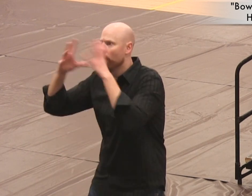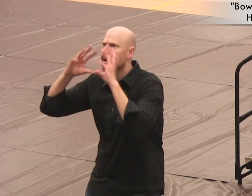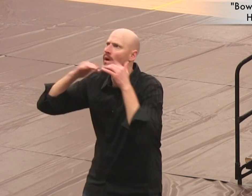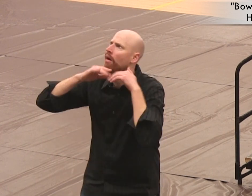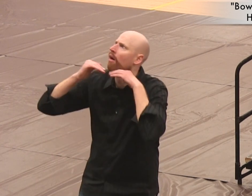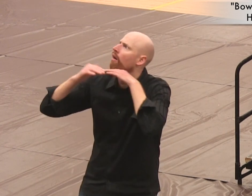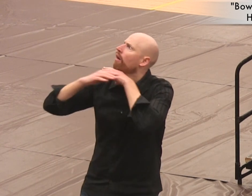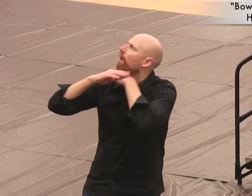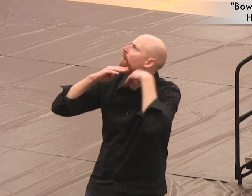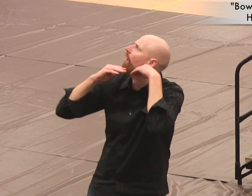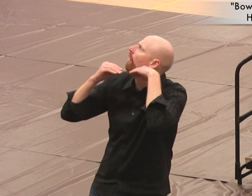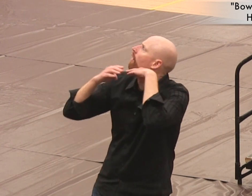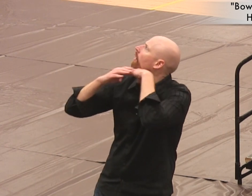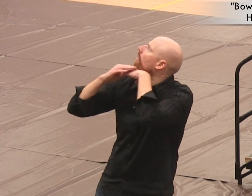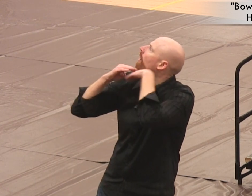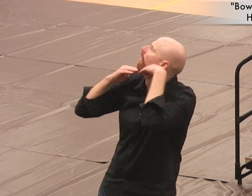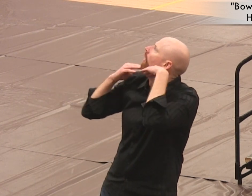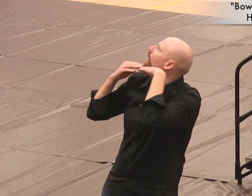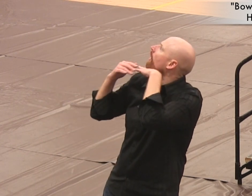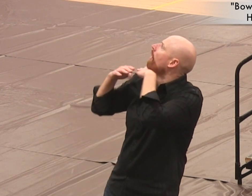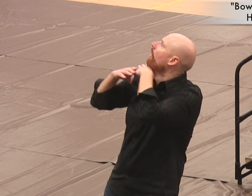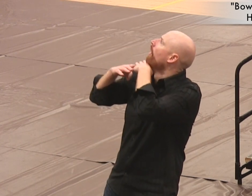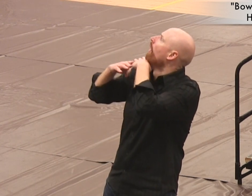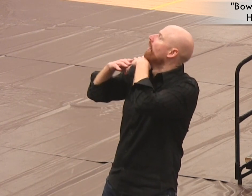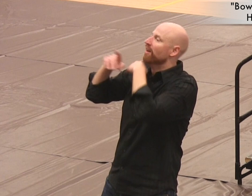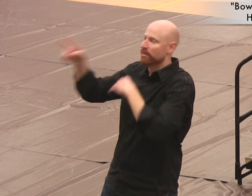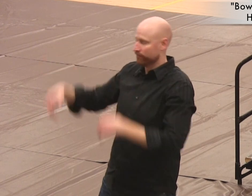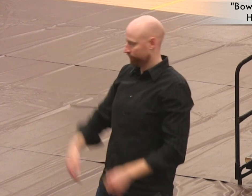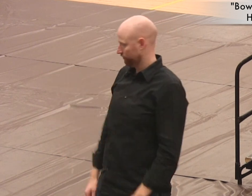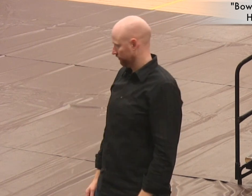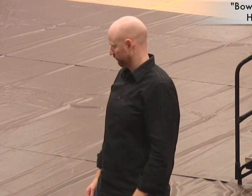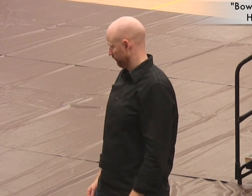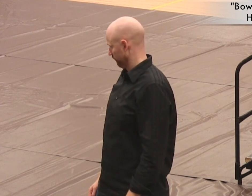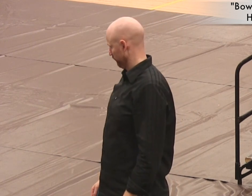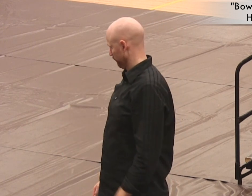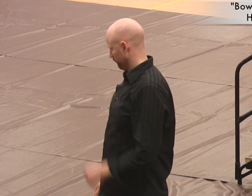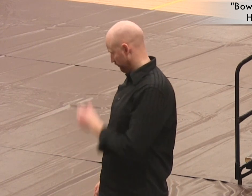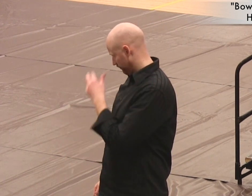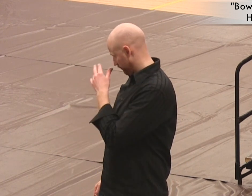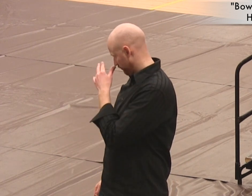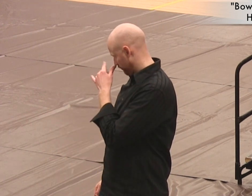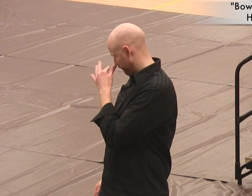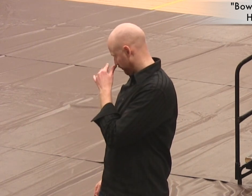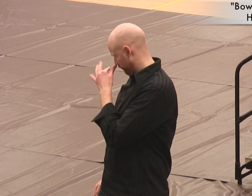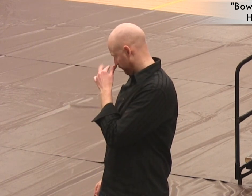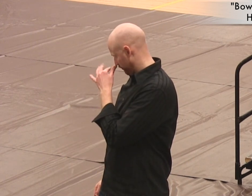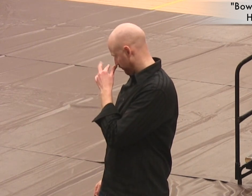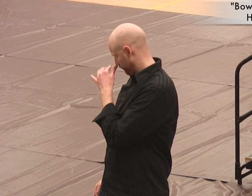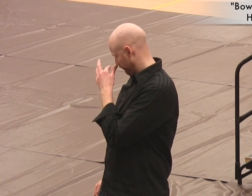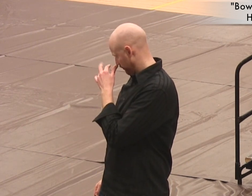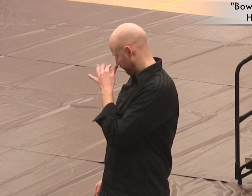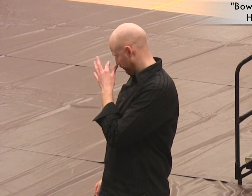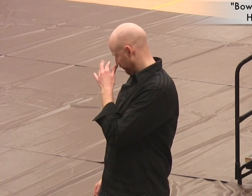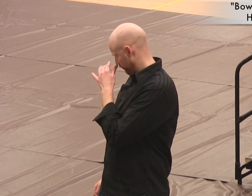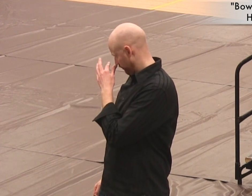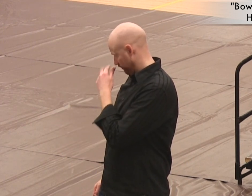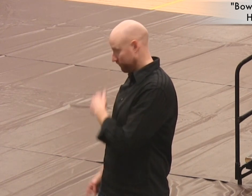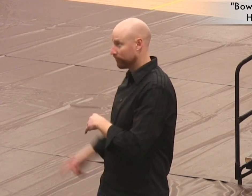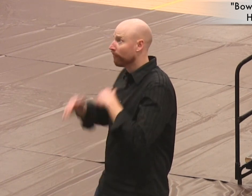The ball watched helplessly as the newly-revealed surreptitious pin issued its cold-blooded taunt: “Nanny nanny boo-boo.”